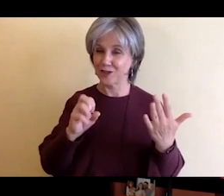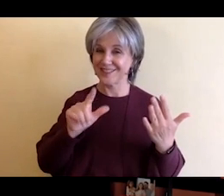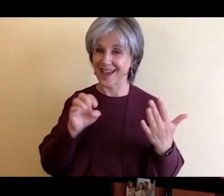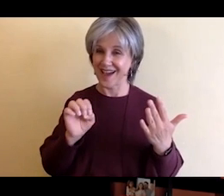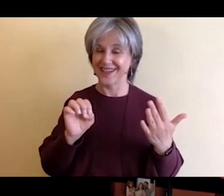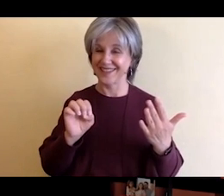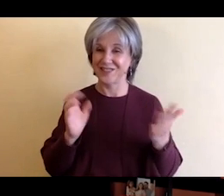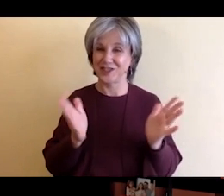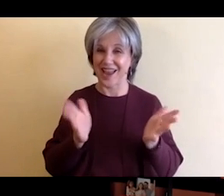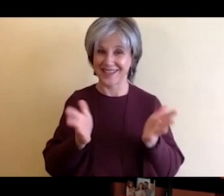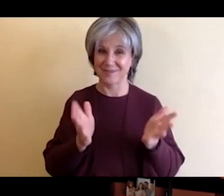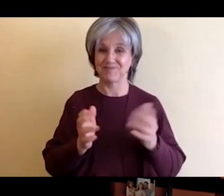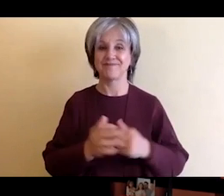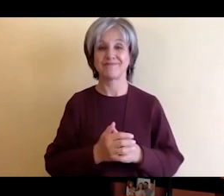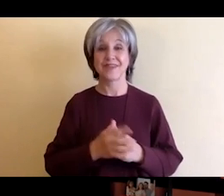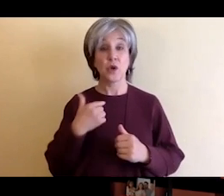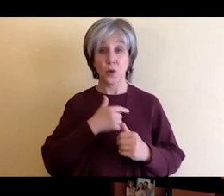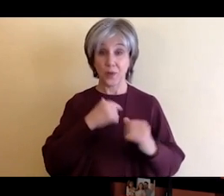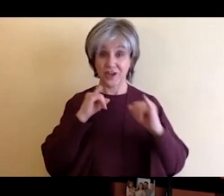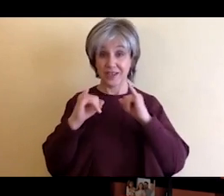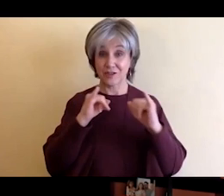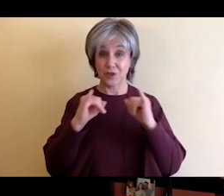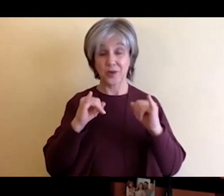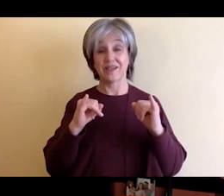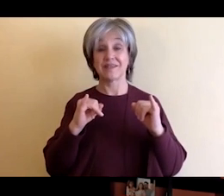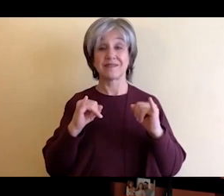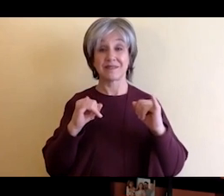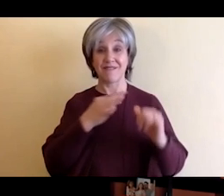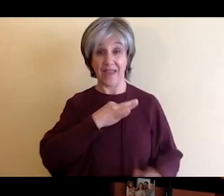into life as a faculty member here at RIT, life as a community member within